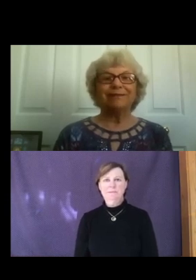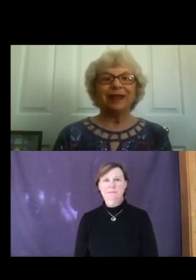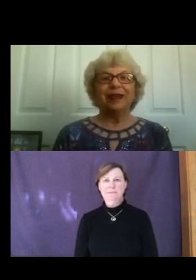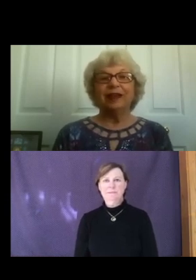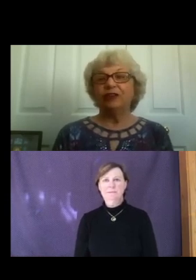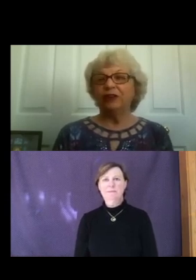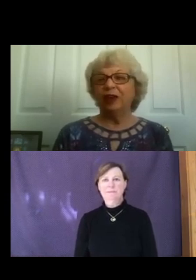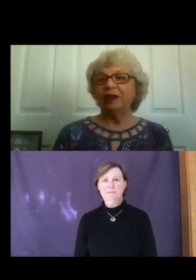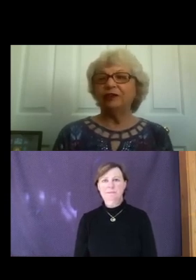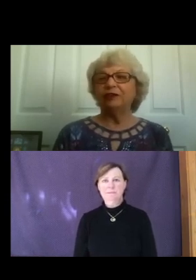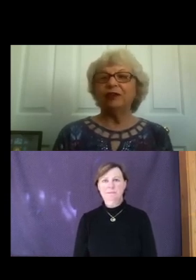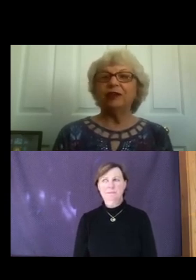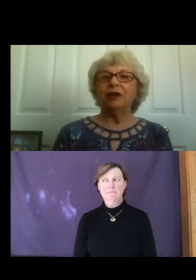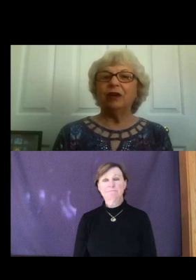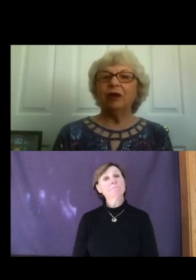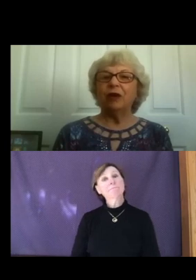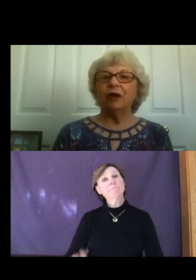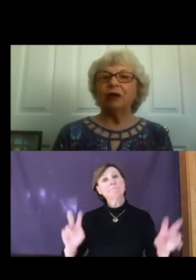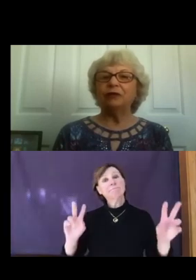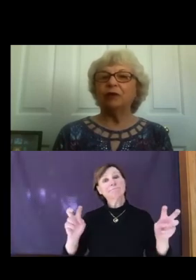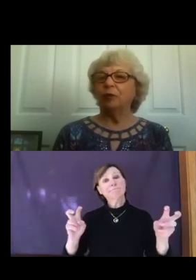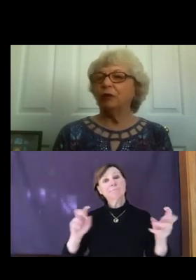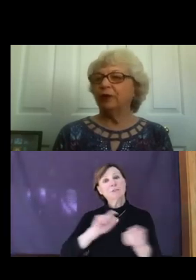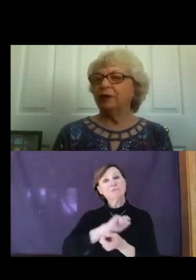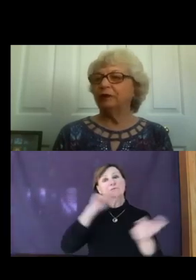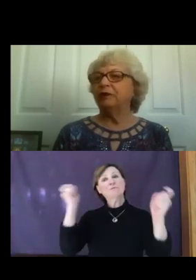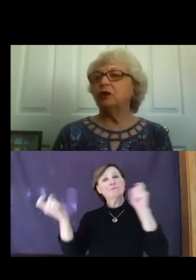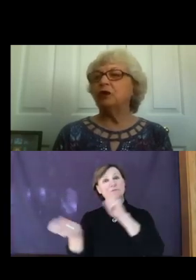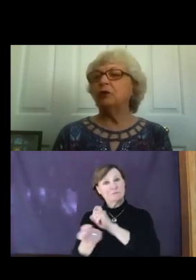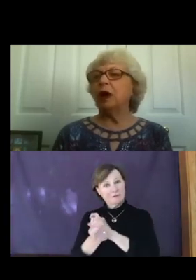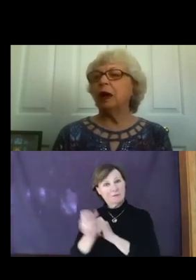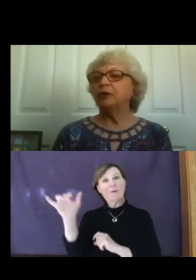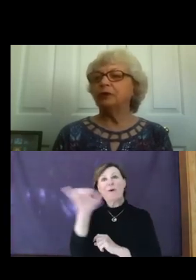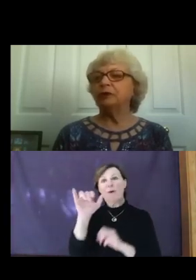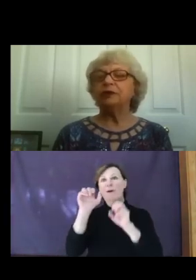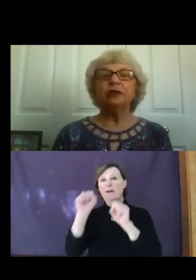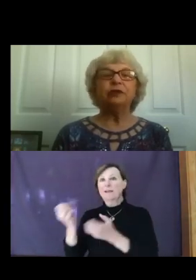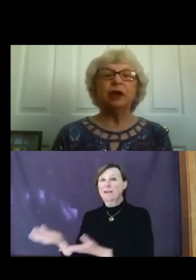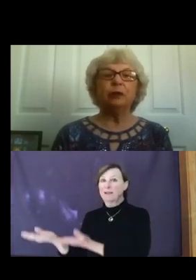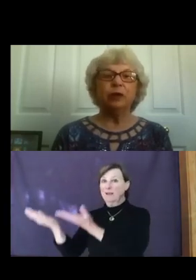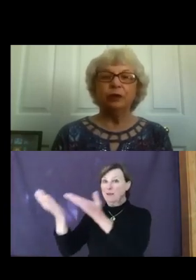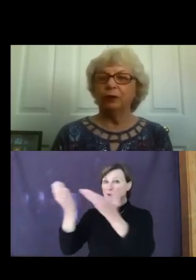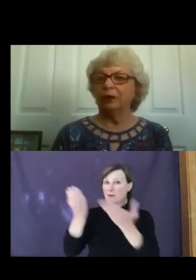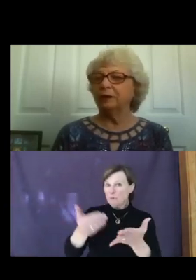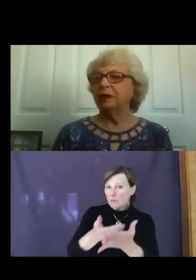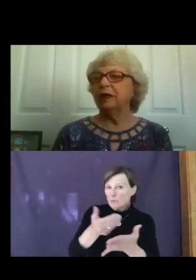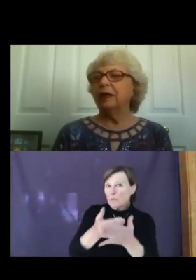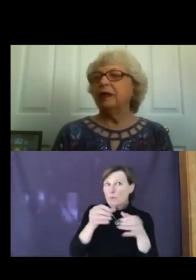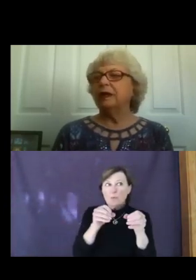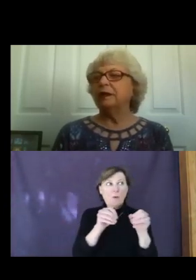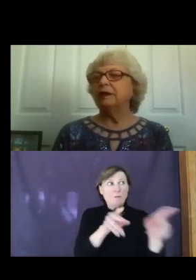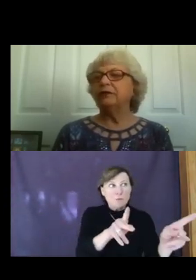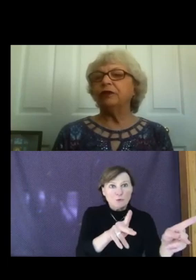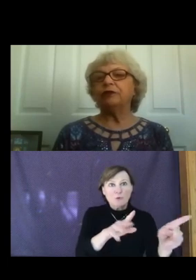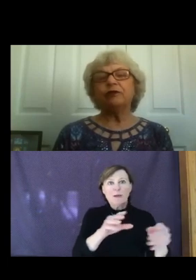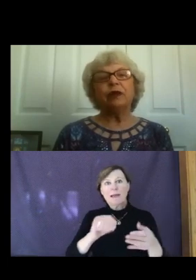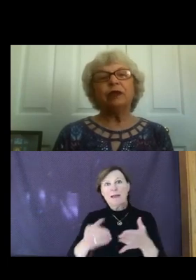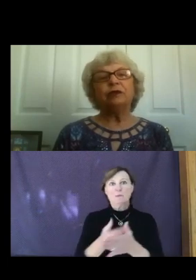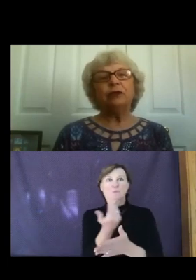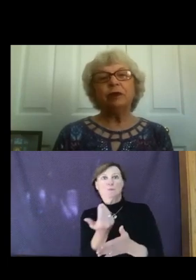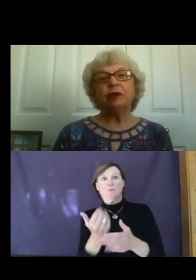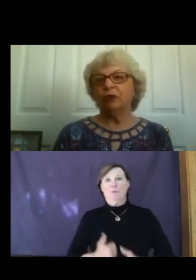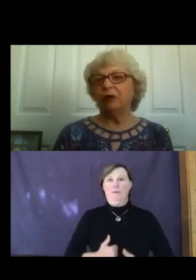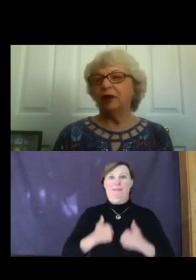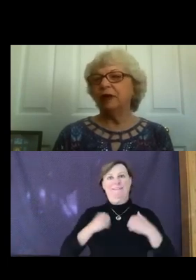Change also brings new opportunities and renewal. It gives us friends to enjoy and